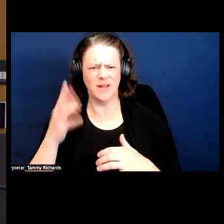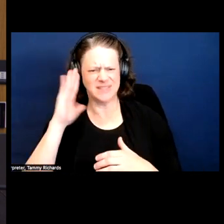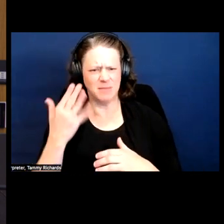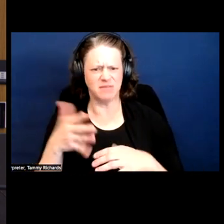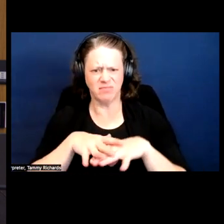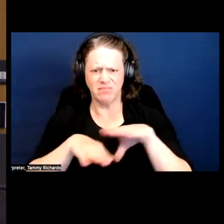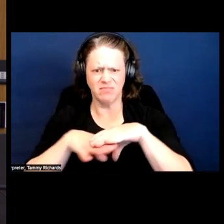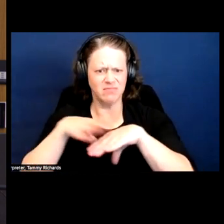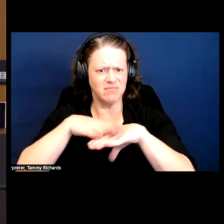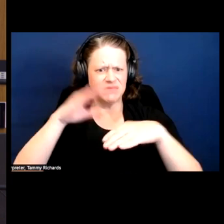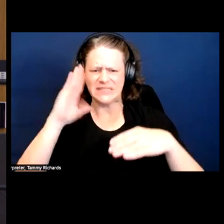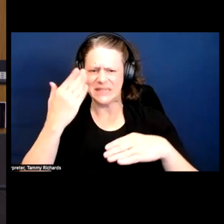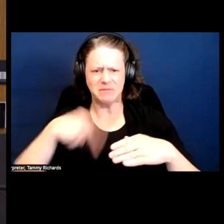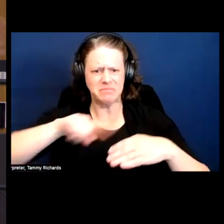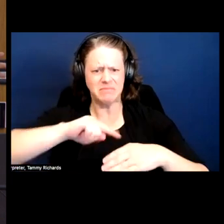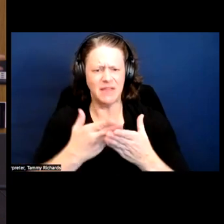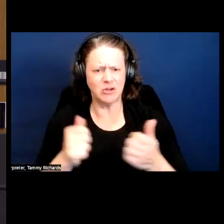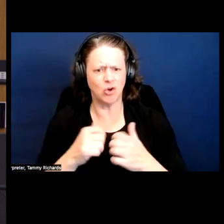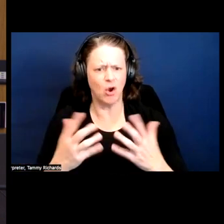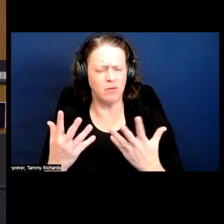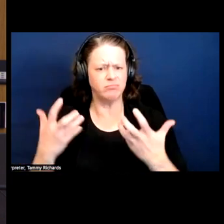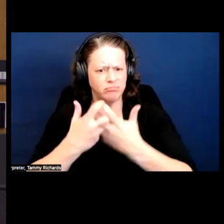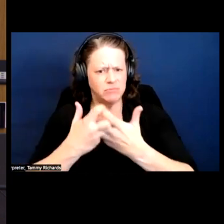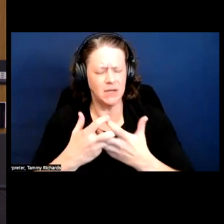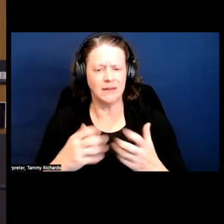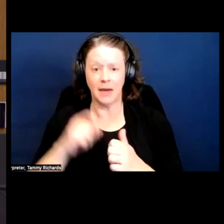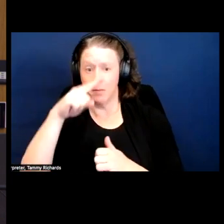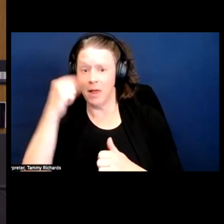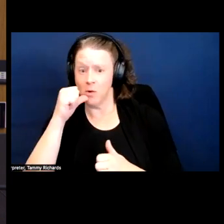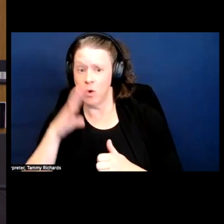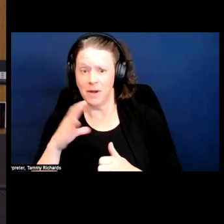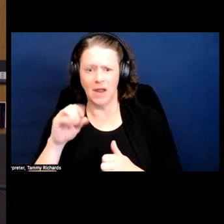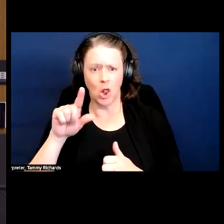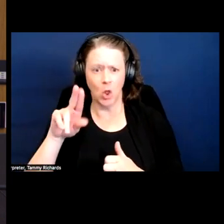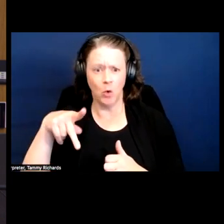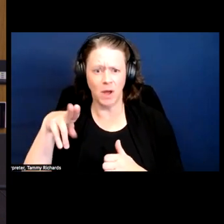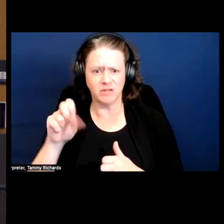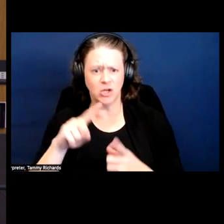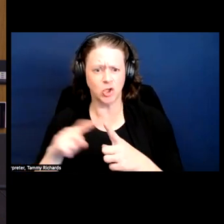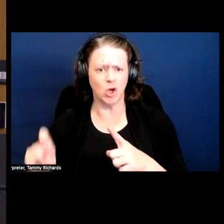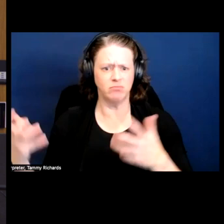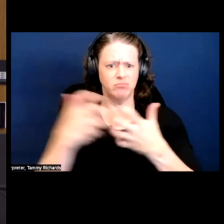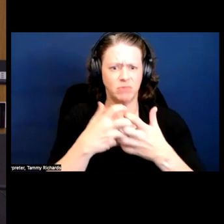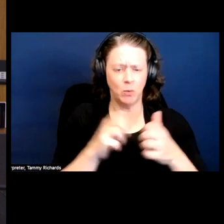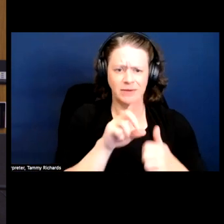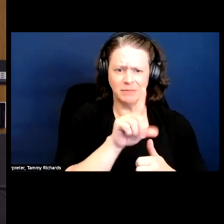It feels like this chapter on black women should be on disability studies and nobody